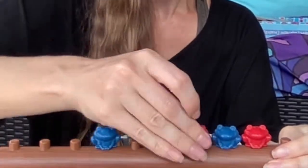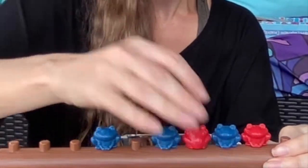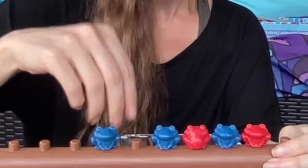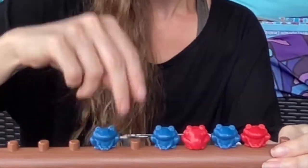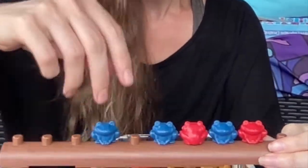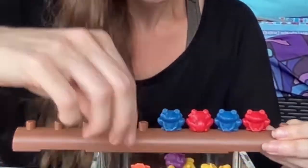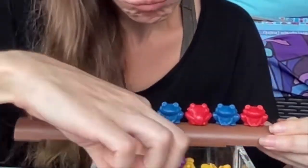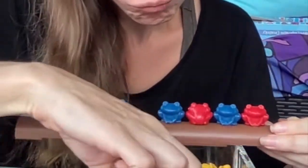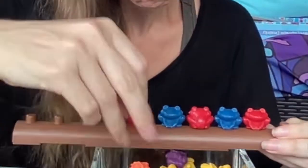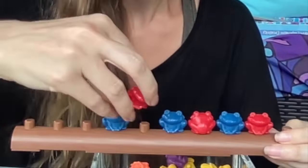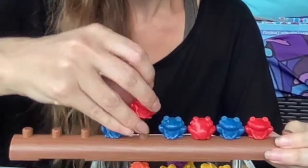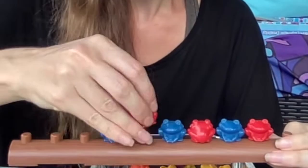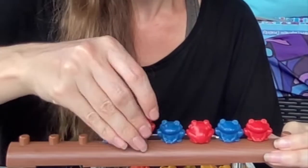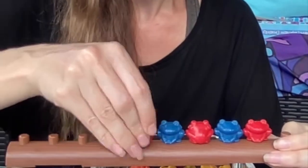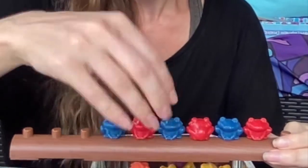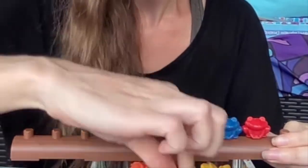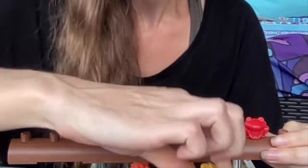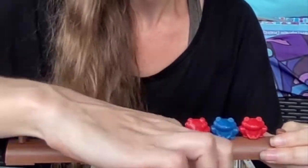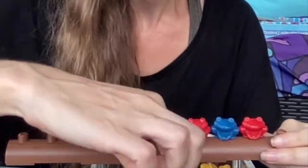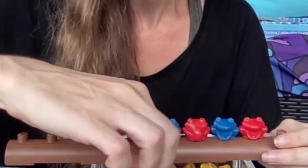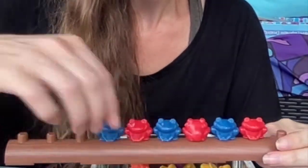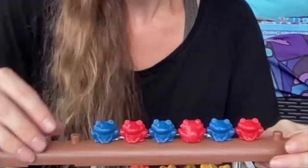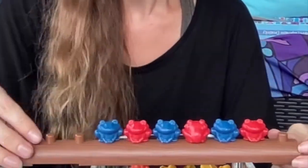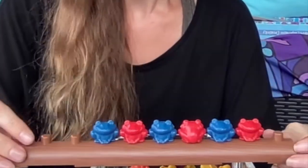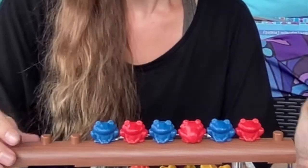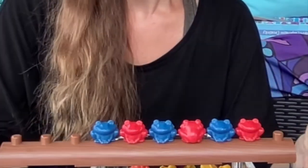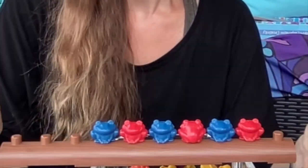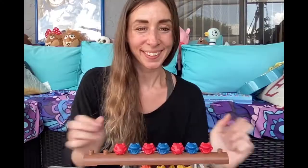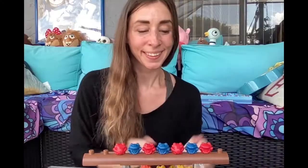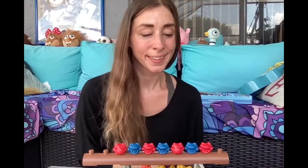Red orange yellow green blue purple Yay!